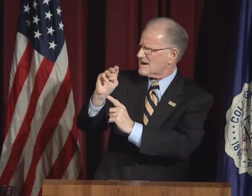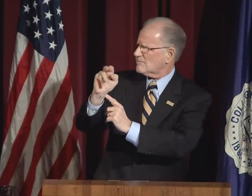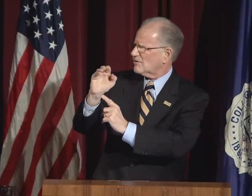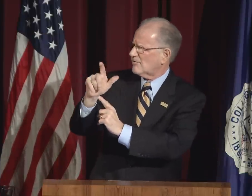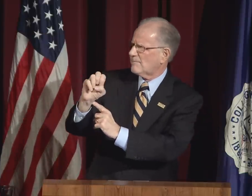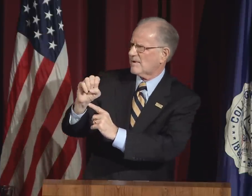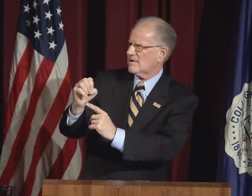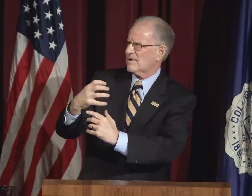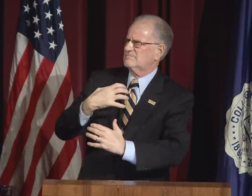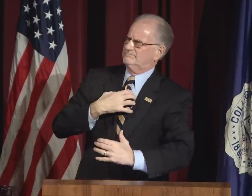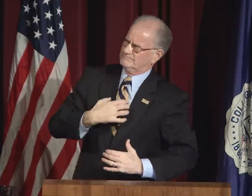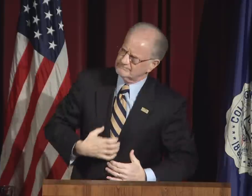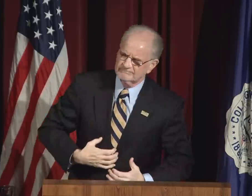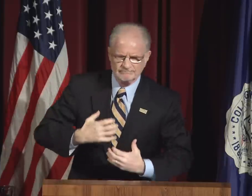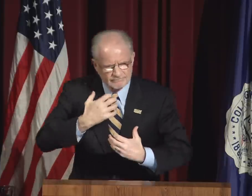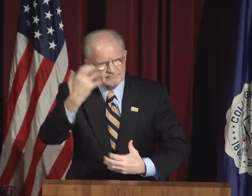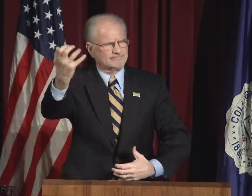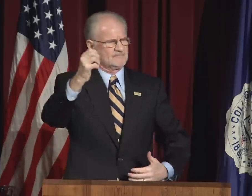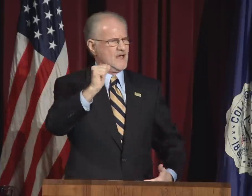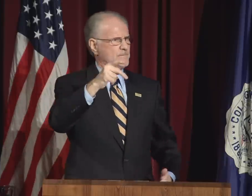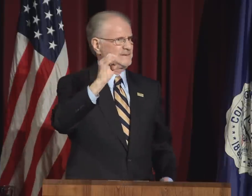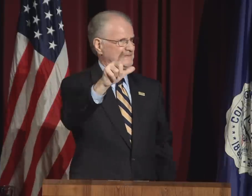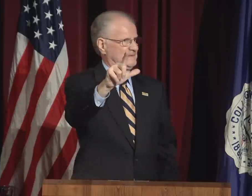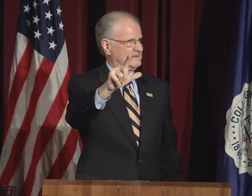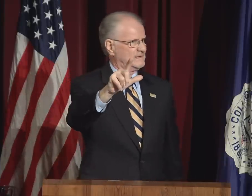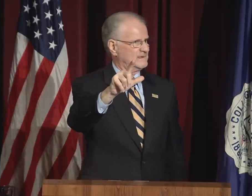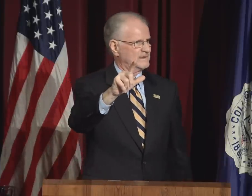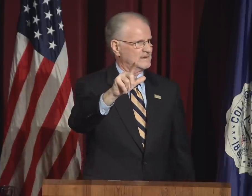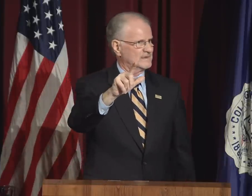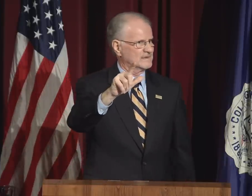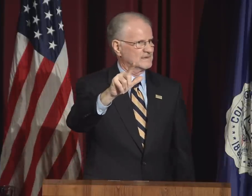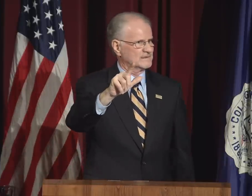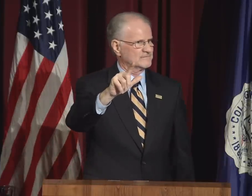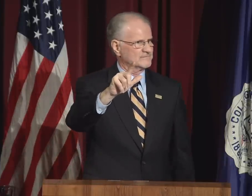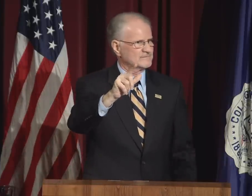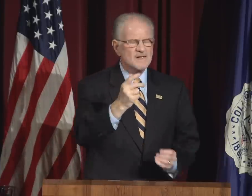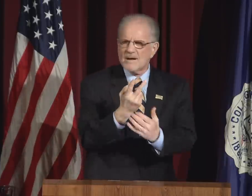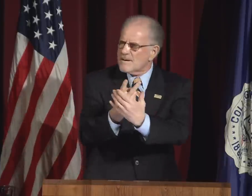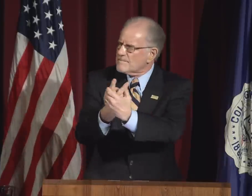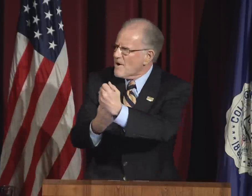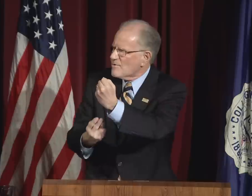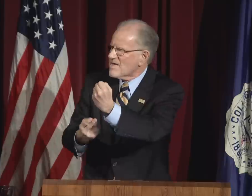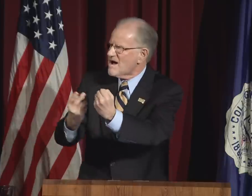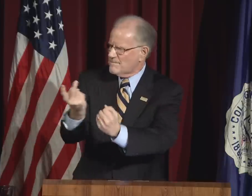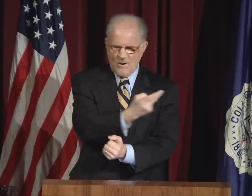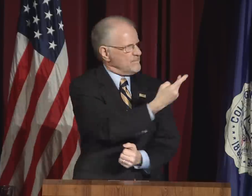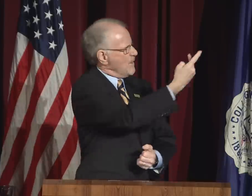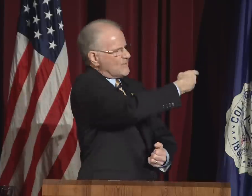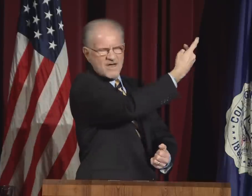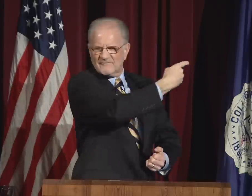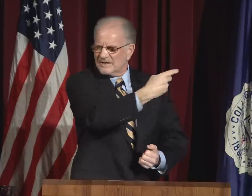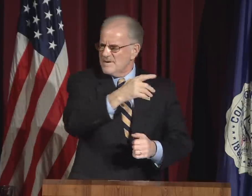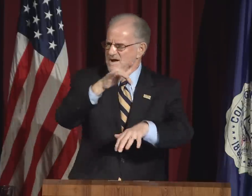makes only a simple admirable appeal.